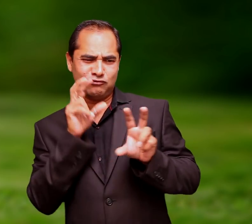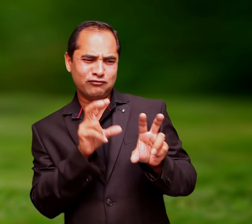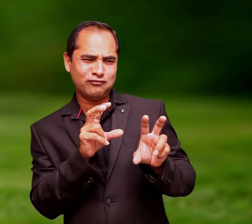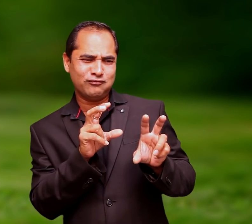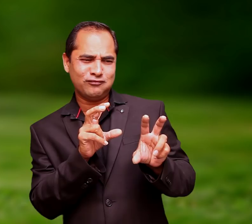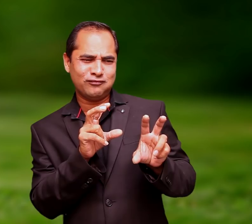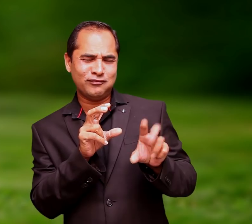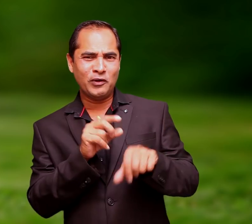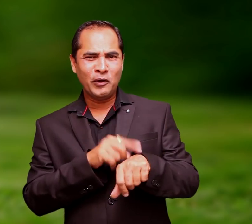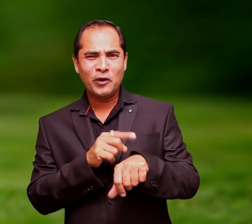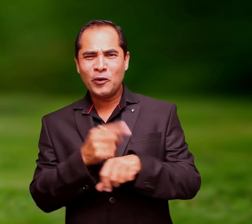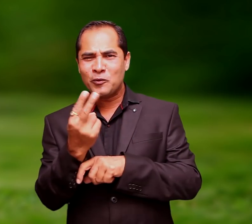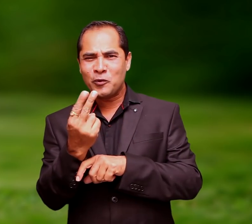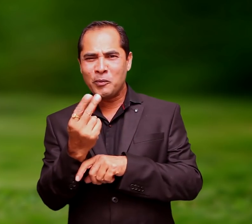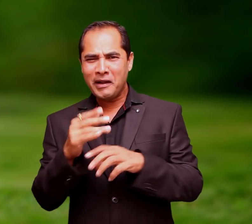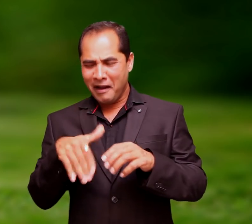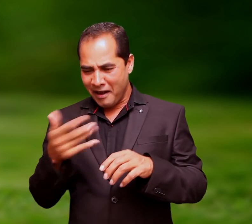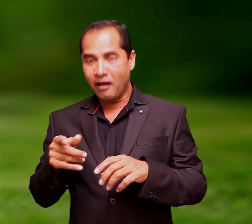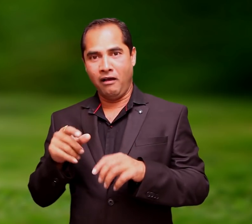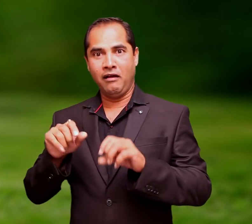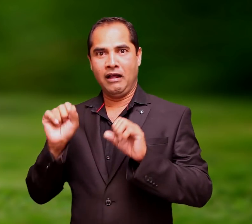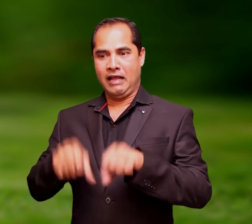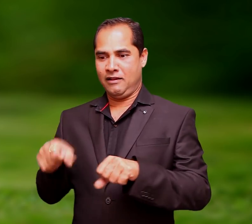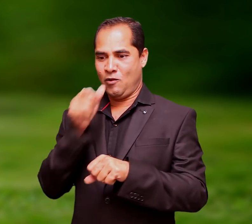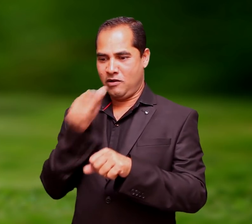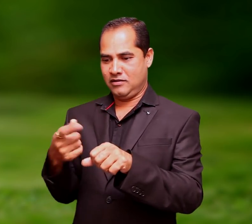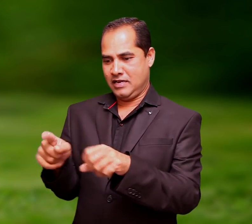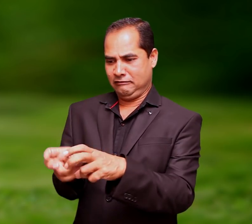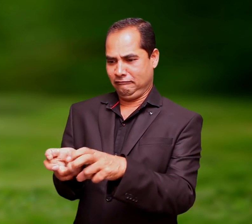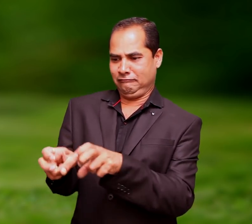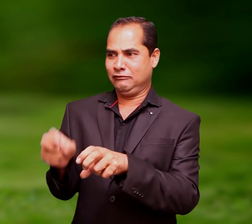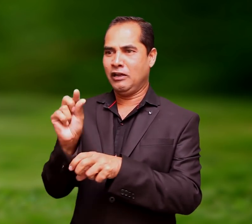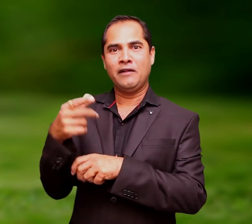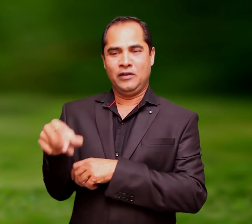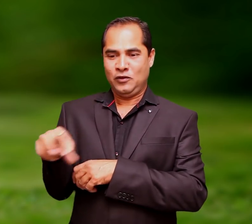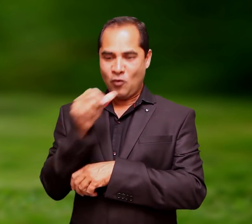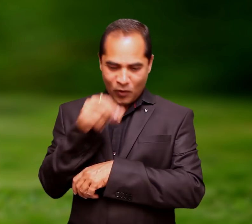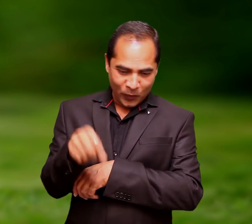enough to produce a trickle of water and after a moment or two, achieved the full